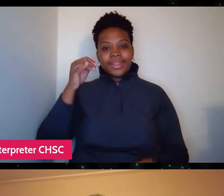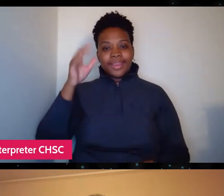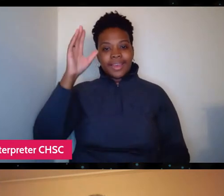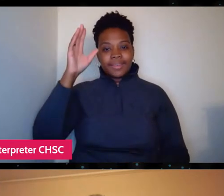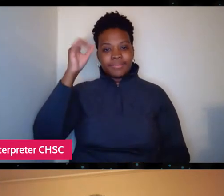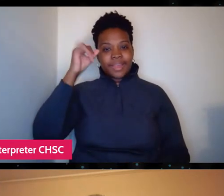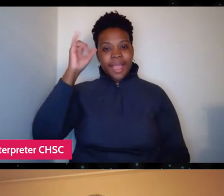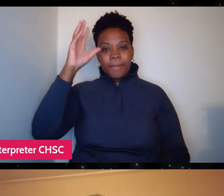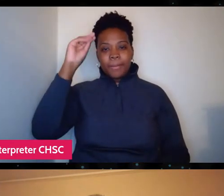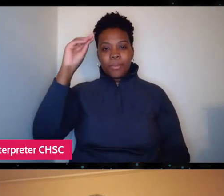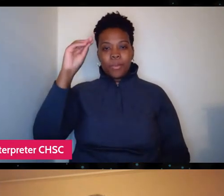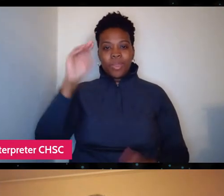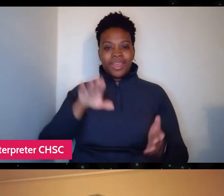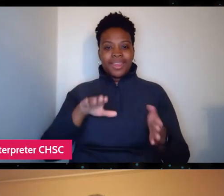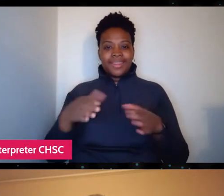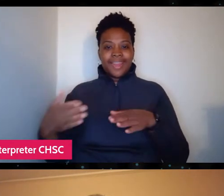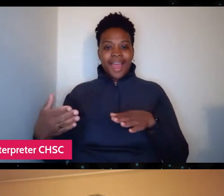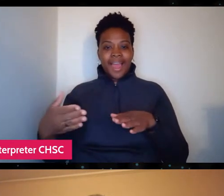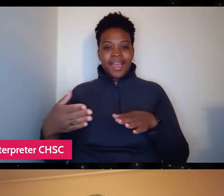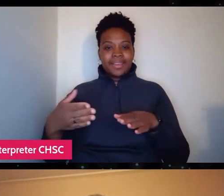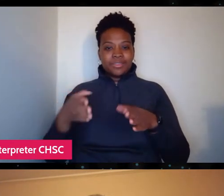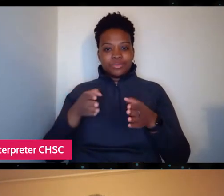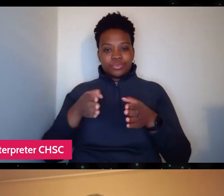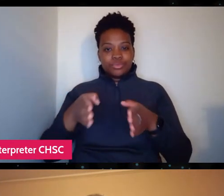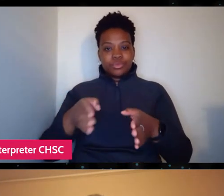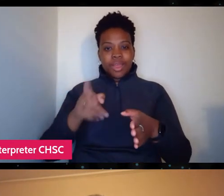and they have to just bury him right there.